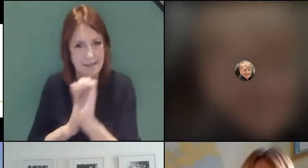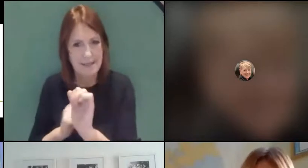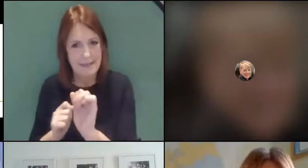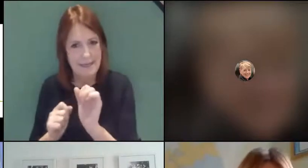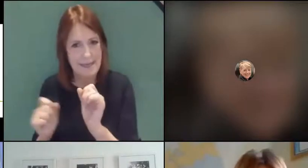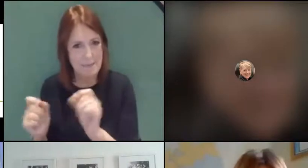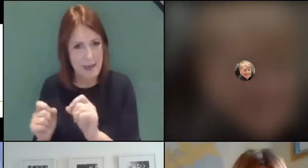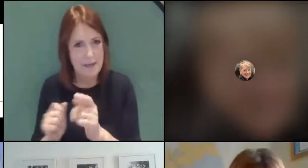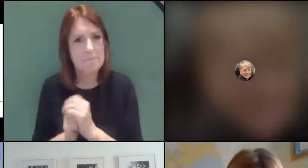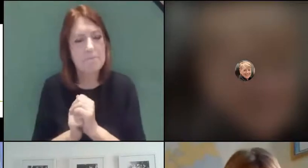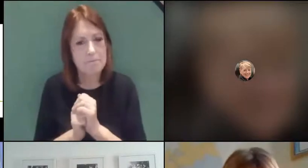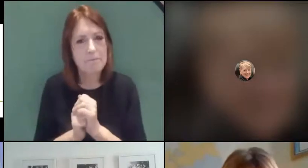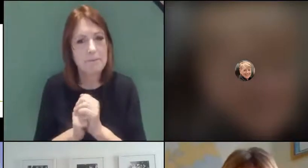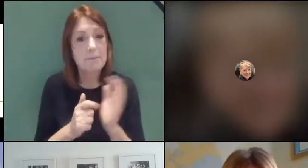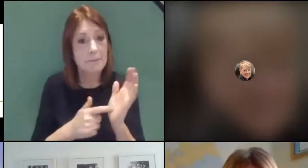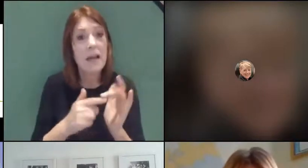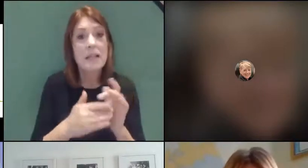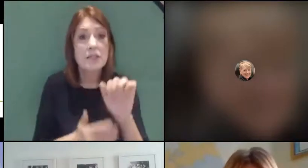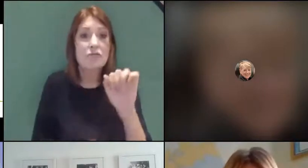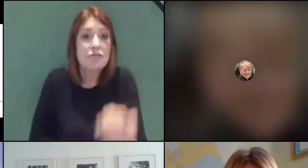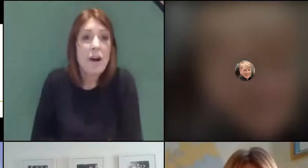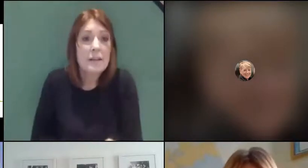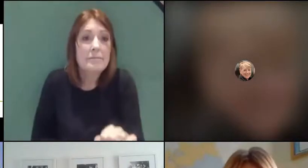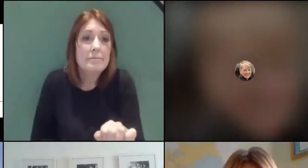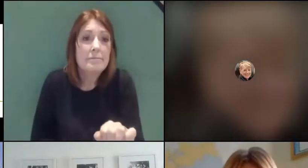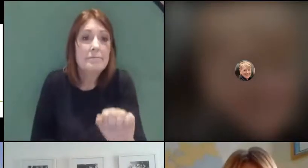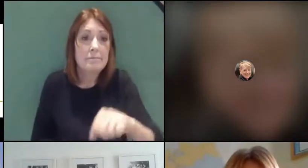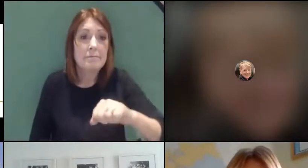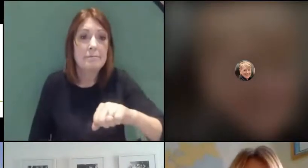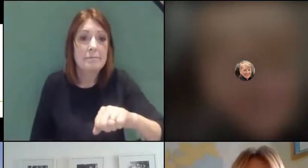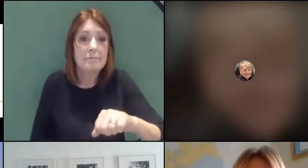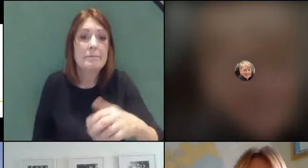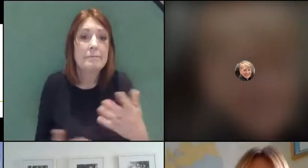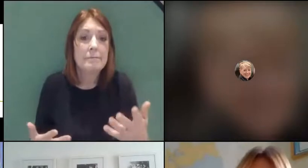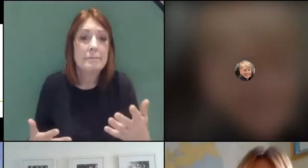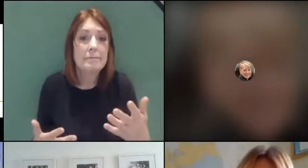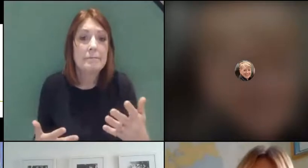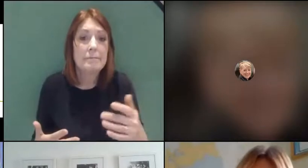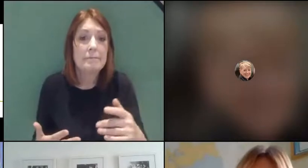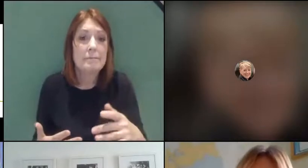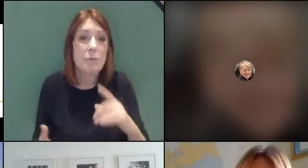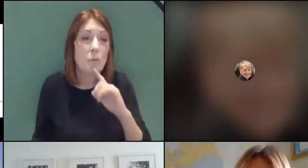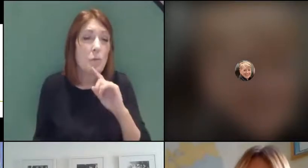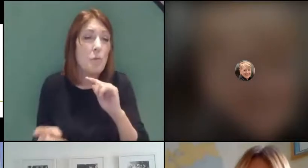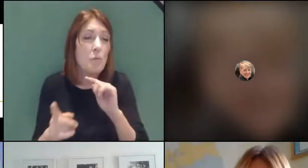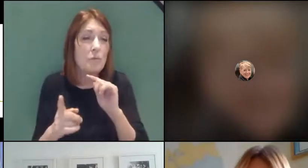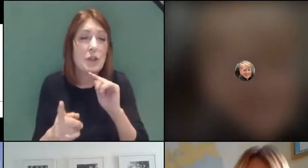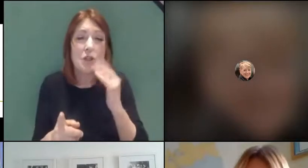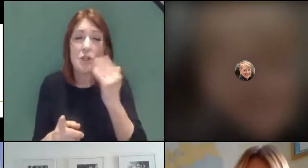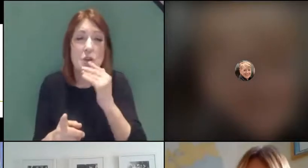I think Liz is right, schools will be capturing some of the best of